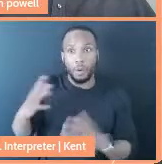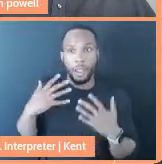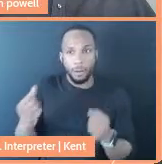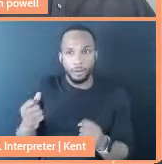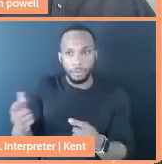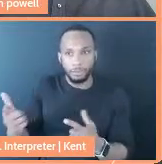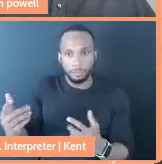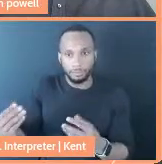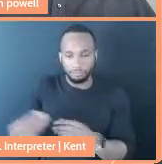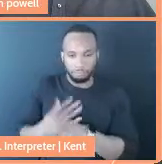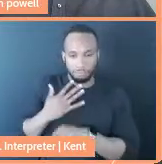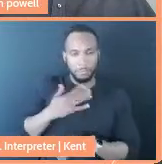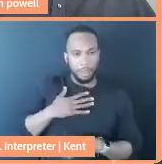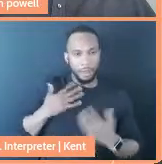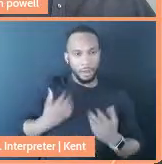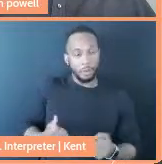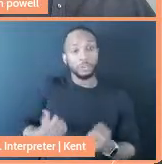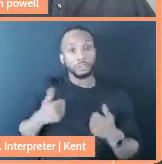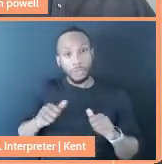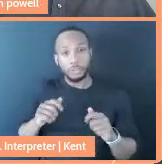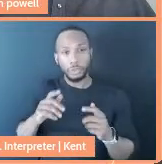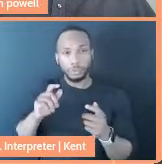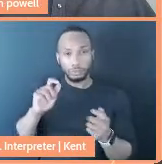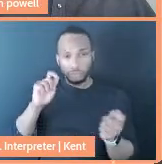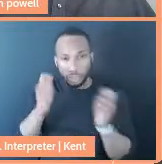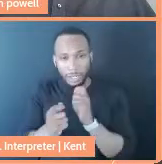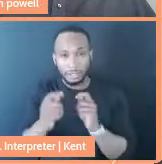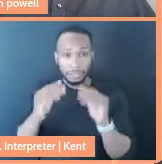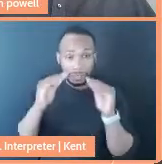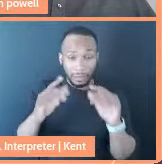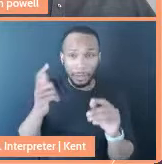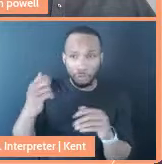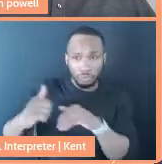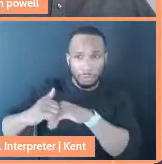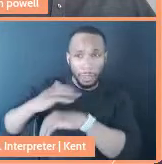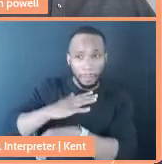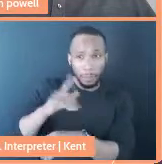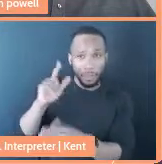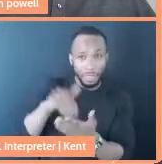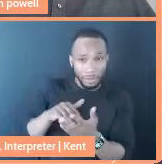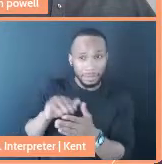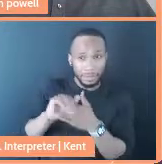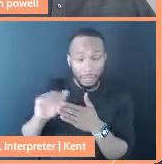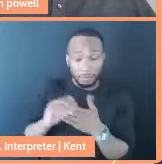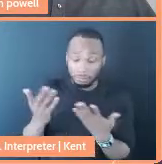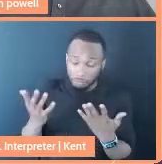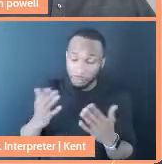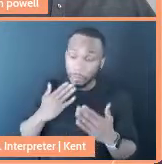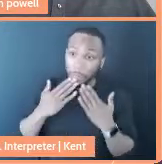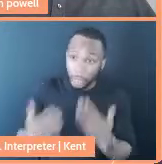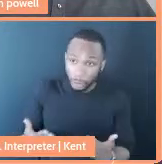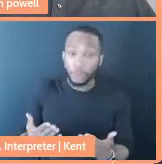And trying to reteach people that just because you sent me $1,000, it's appreciated. Capital will be